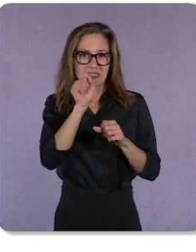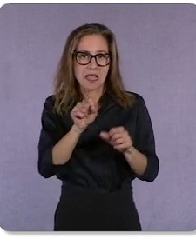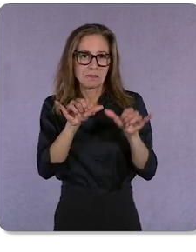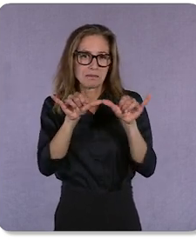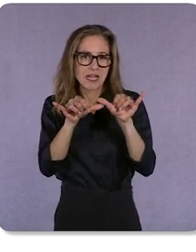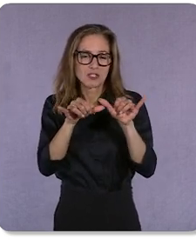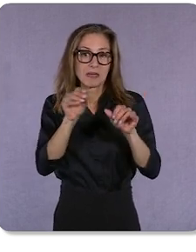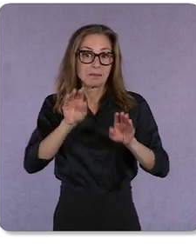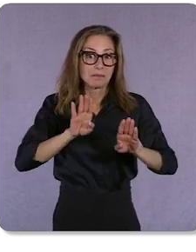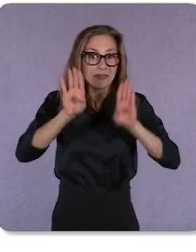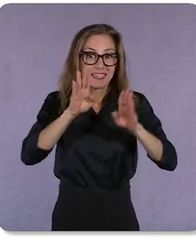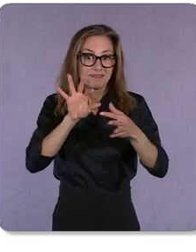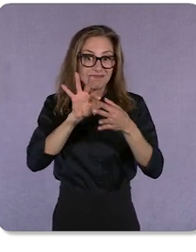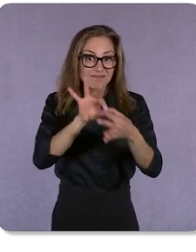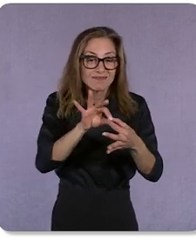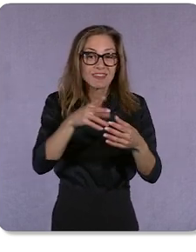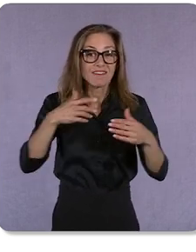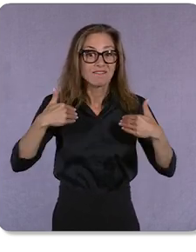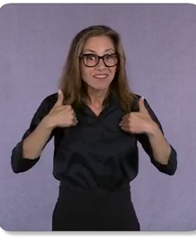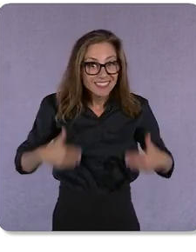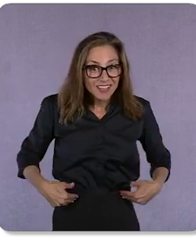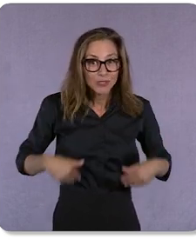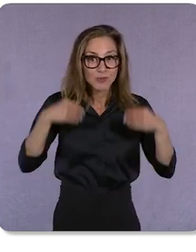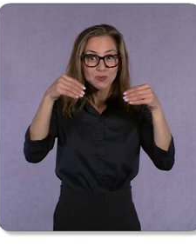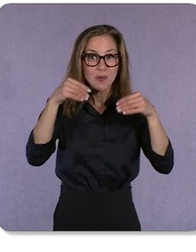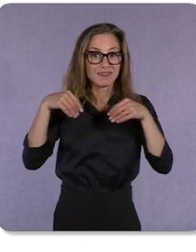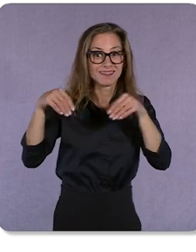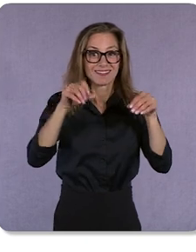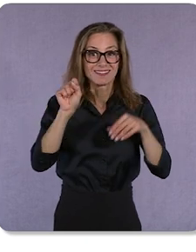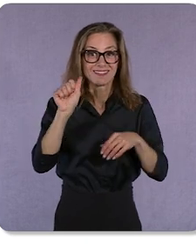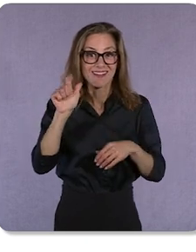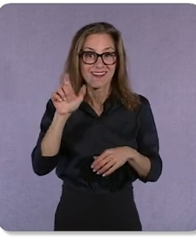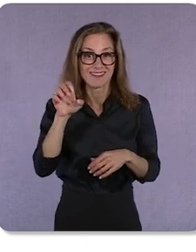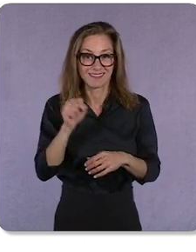towards physical store sales! This makes it possible to measure